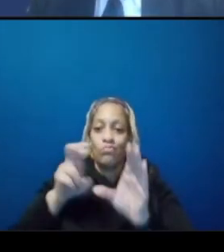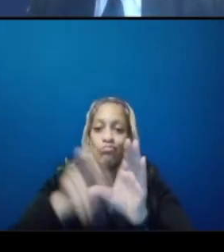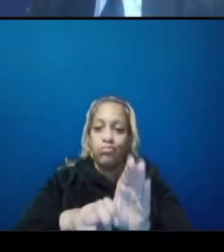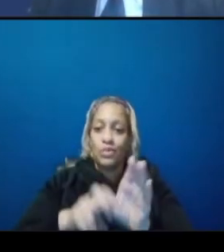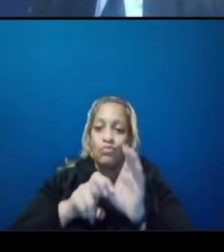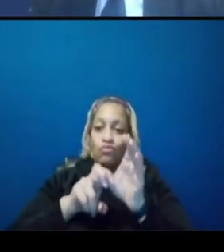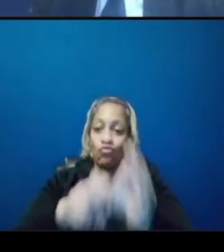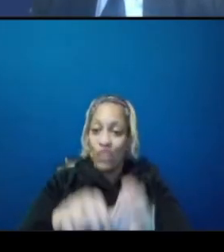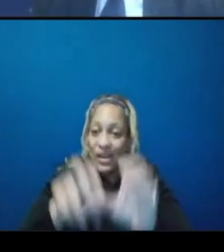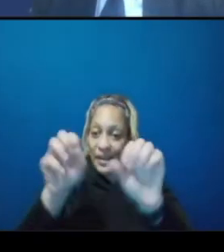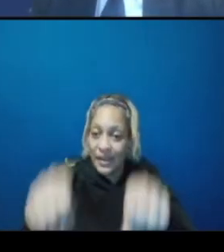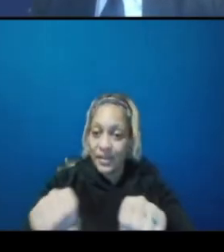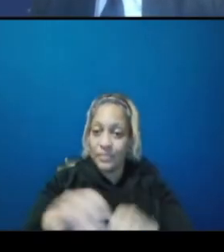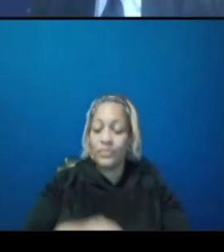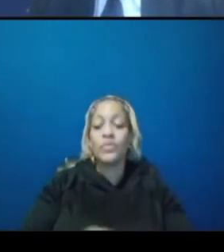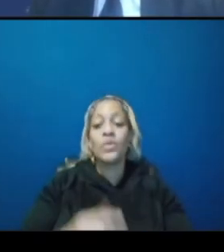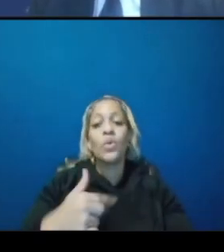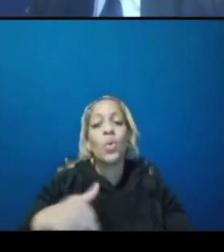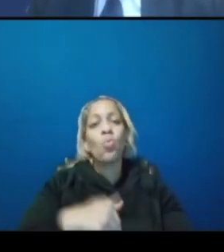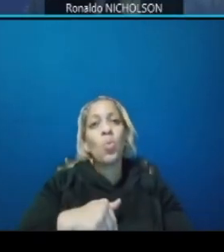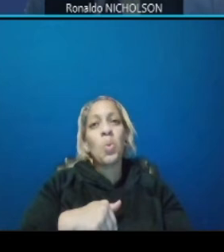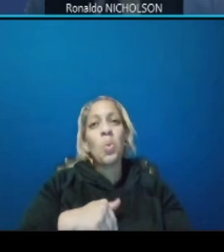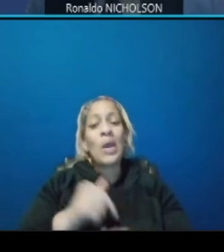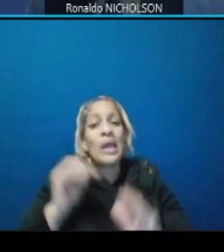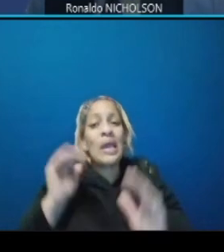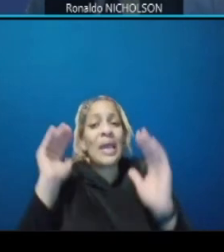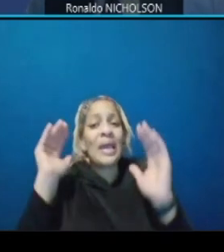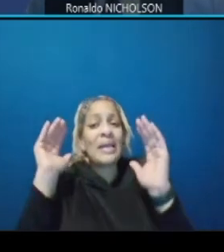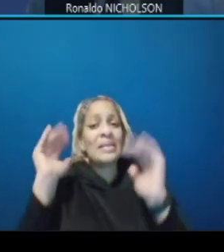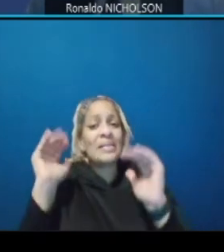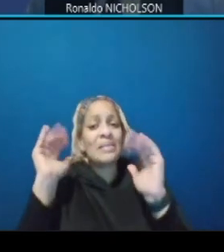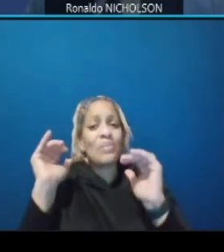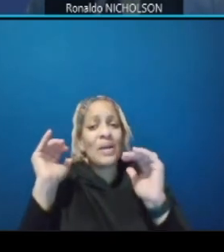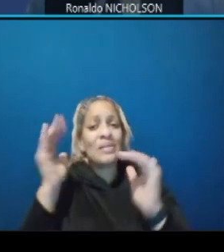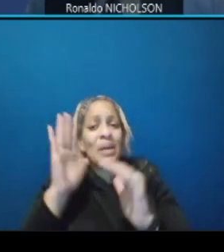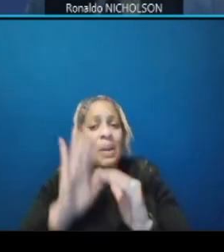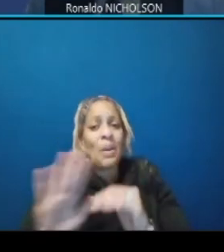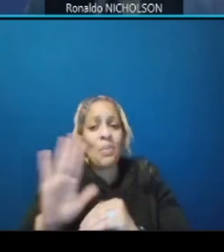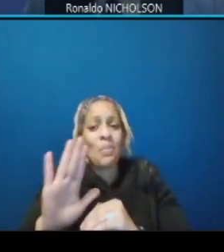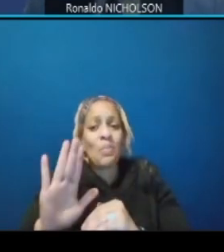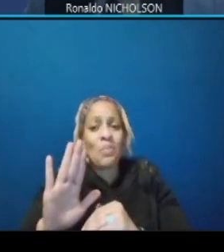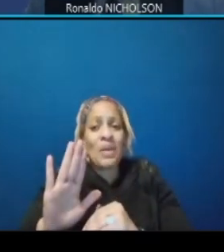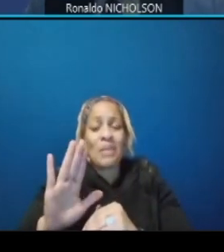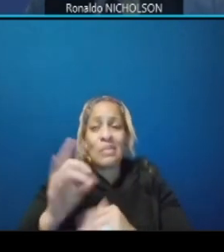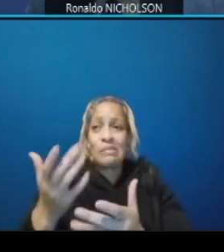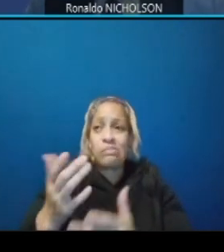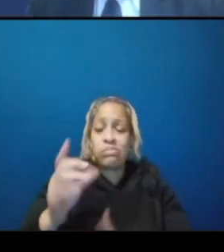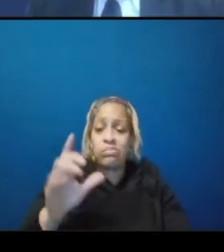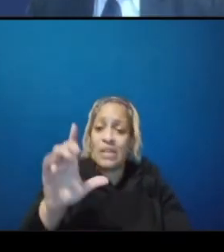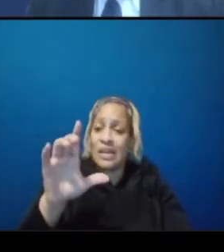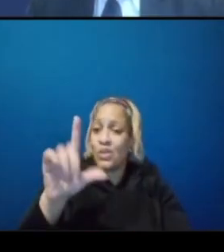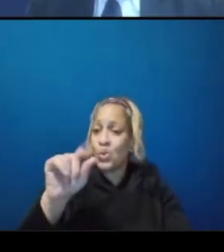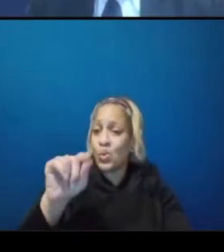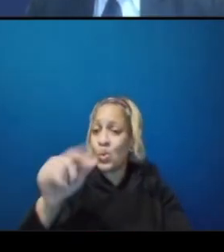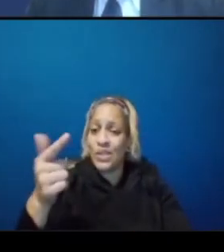thank you anticipate that to occur sometime in the calendar year 2026. thanks next question